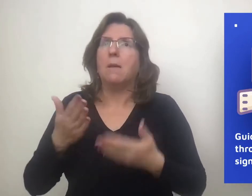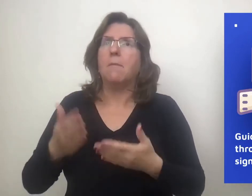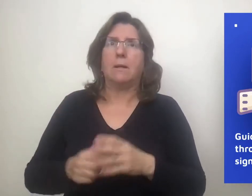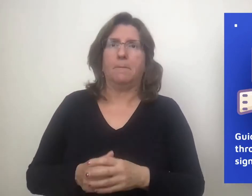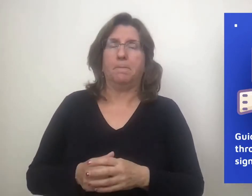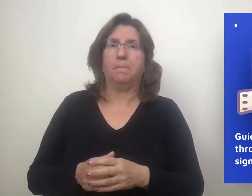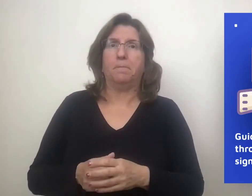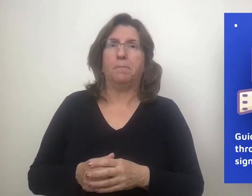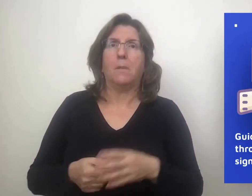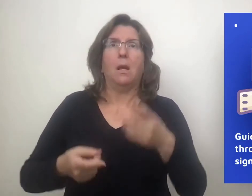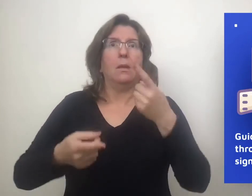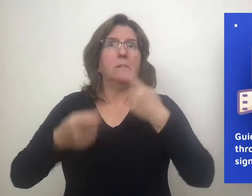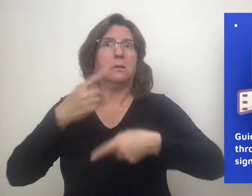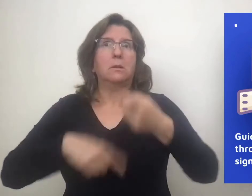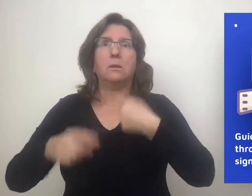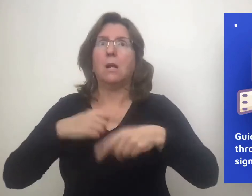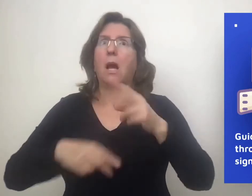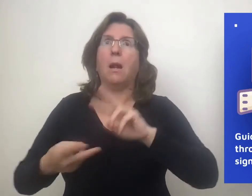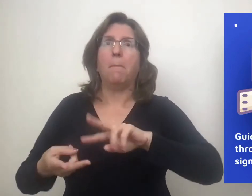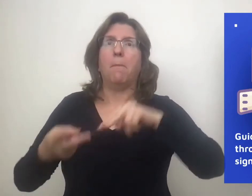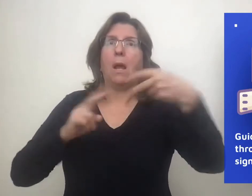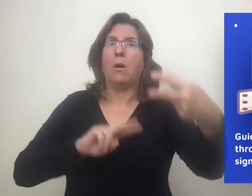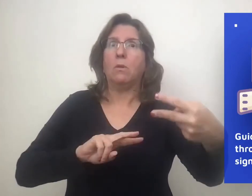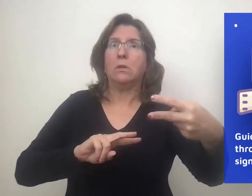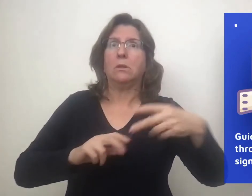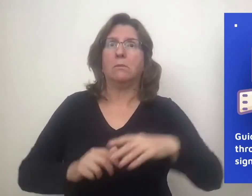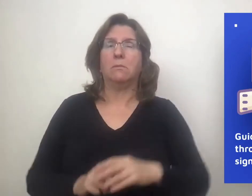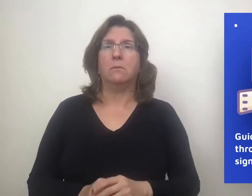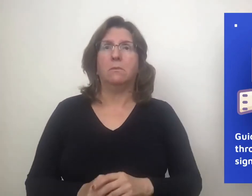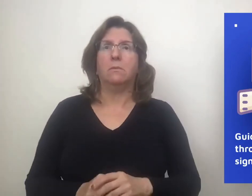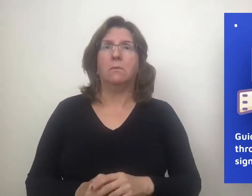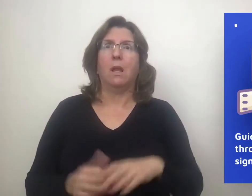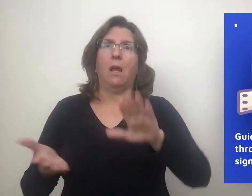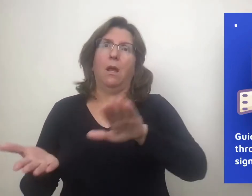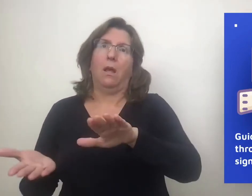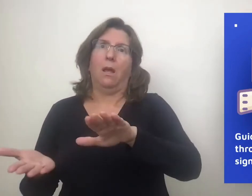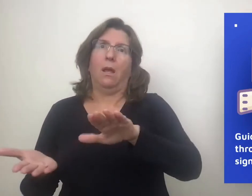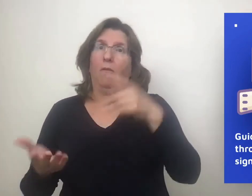As an example - the movement and palm orientation for the ASL sign glossed as DEATH